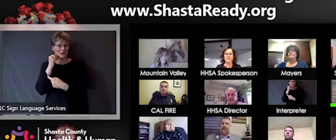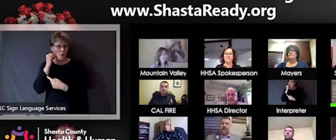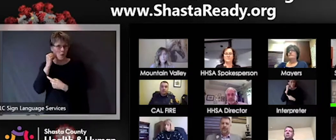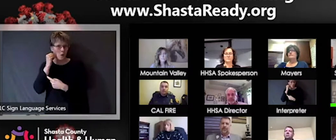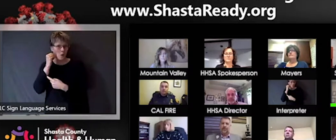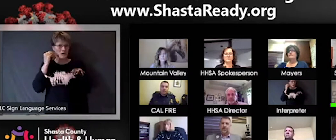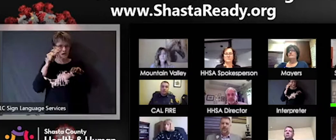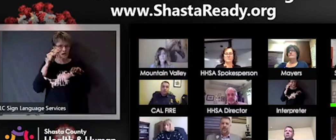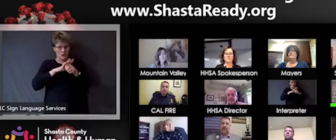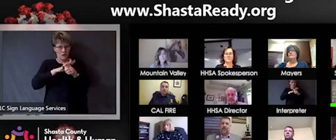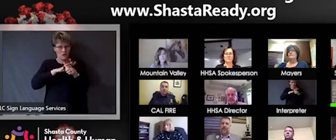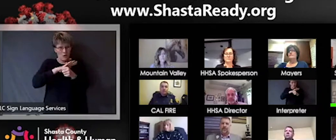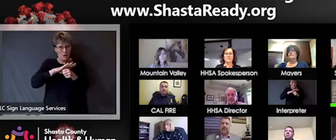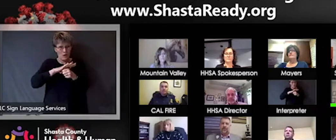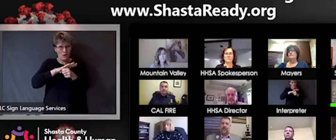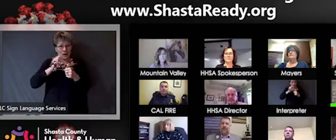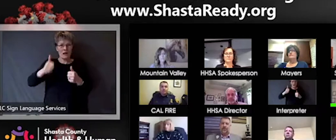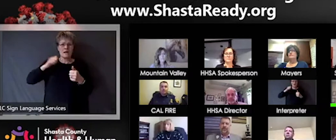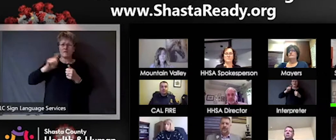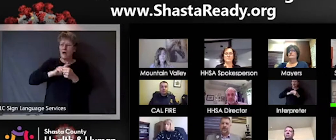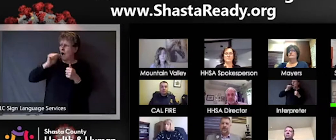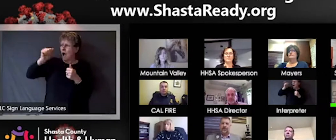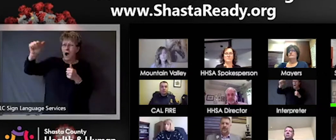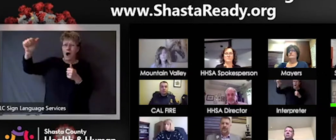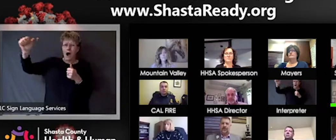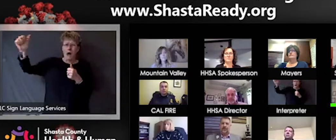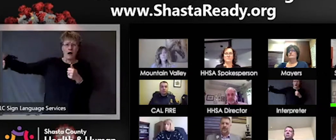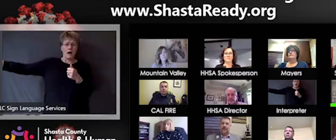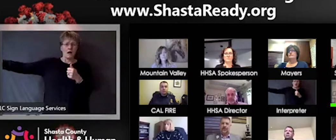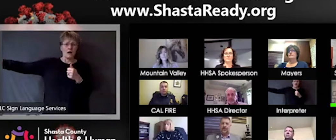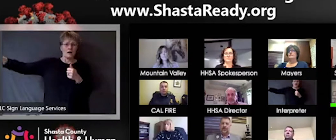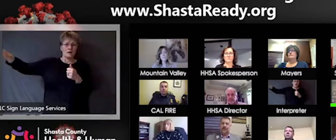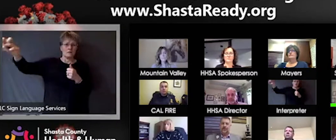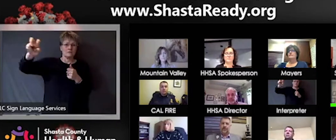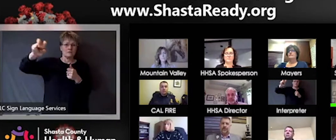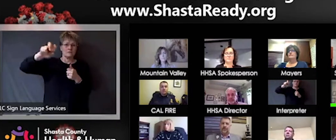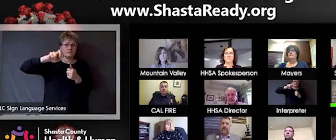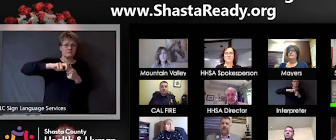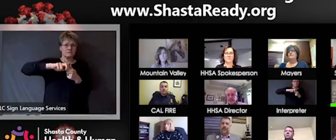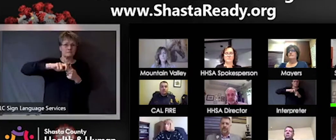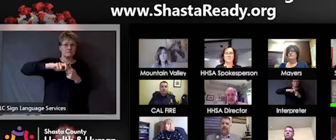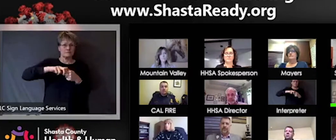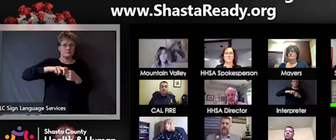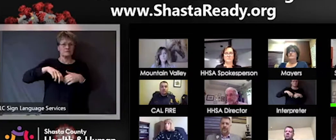for those individuals we ask that they just self-quarantine for 14 days when